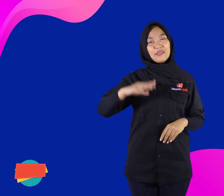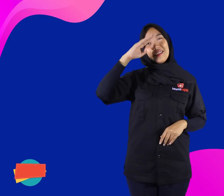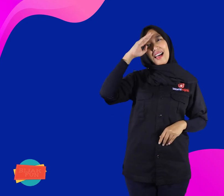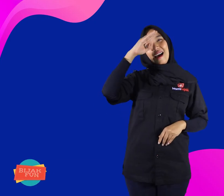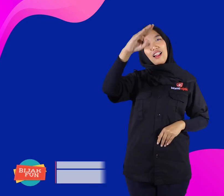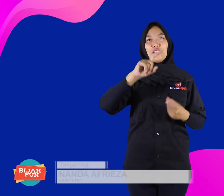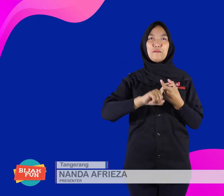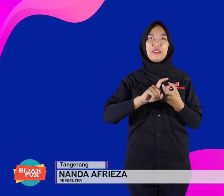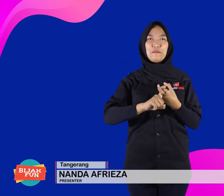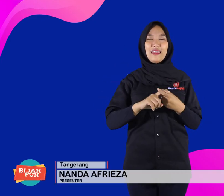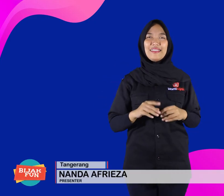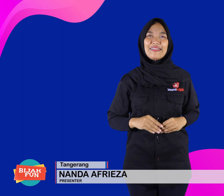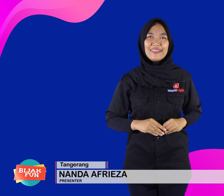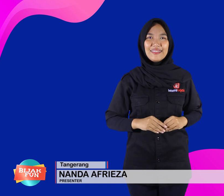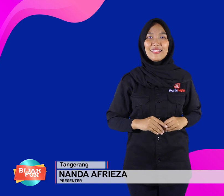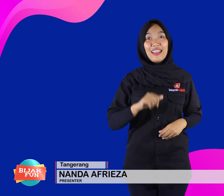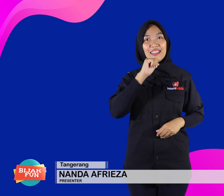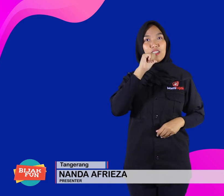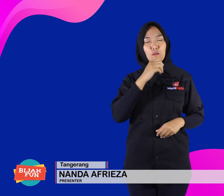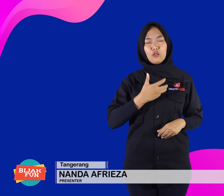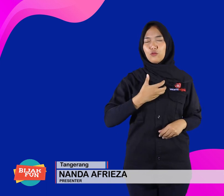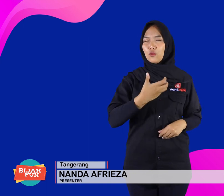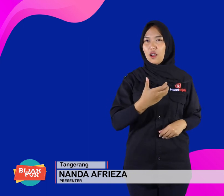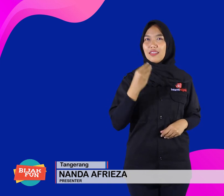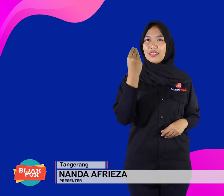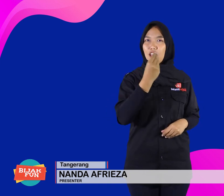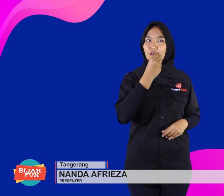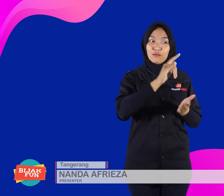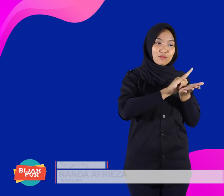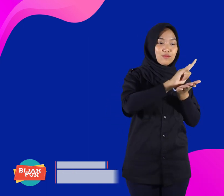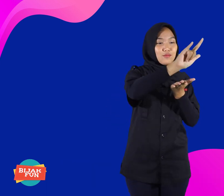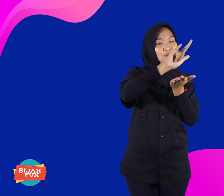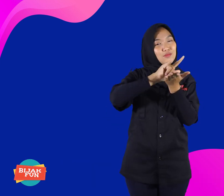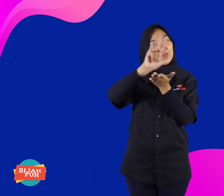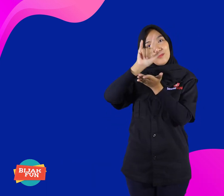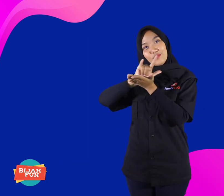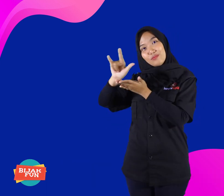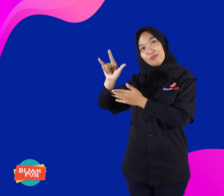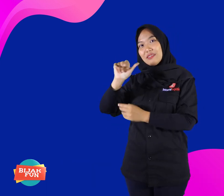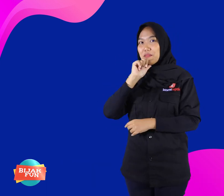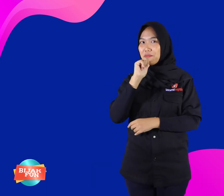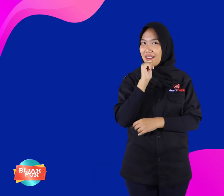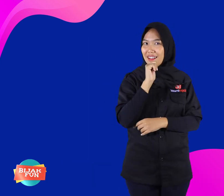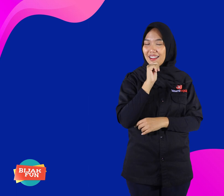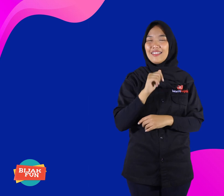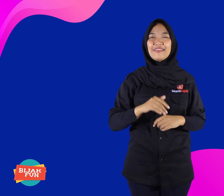Hello everyone. Who likes to travel abroad?